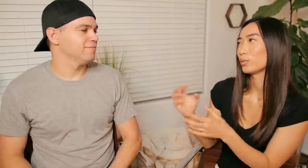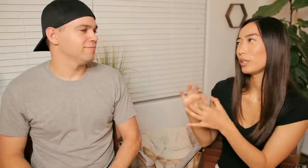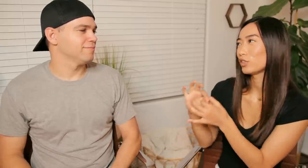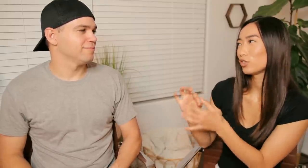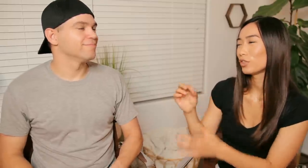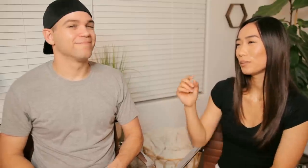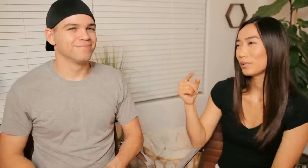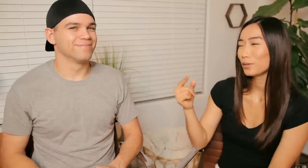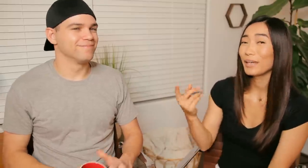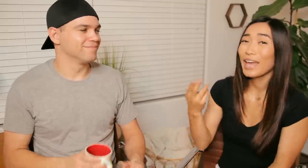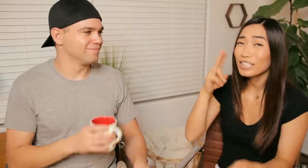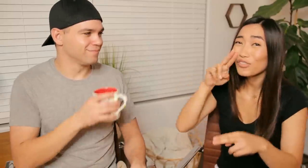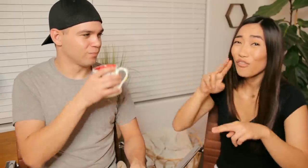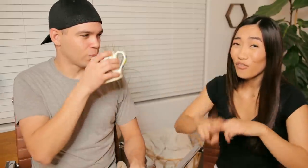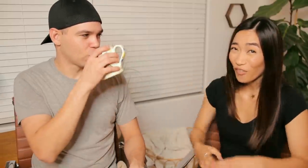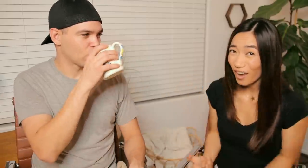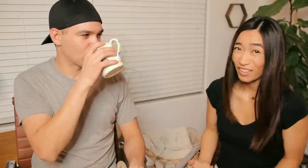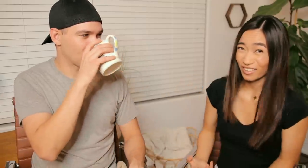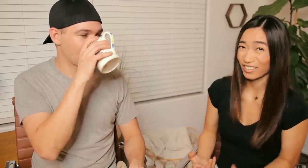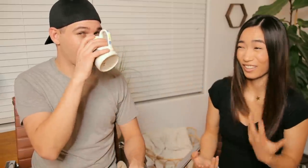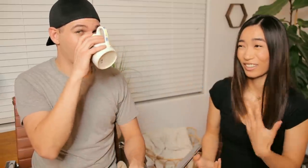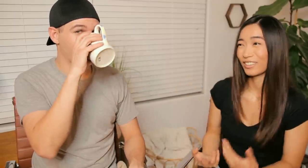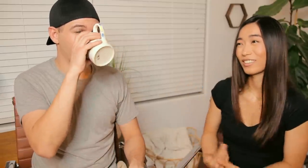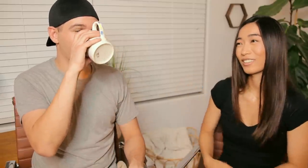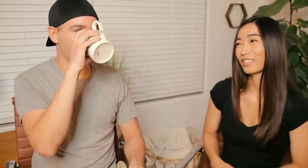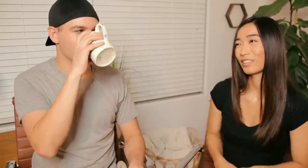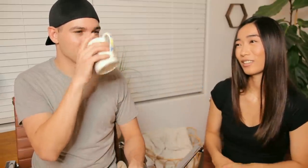relationship a little bit and it's fun!